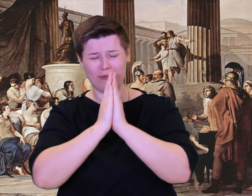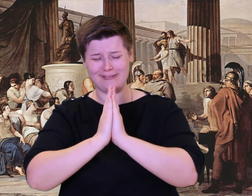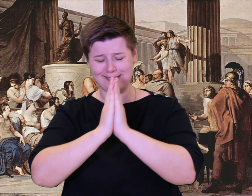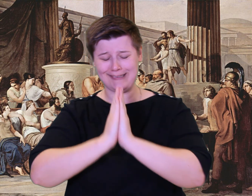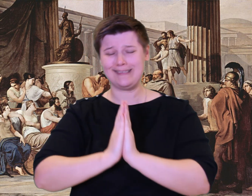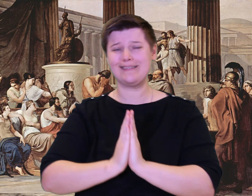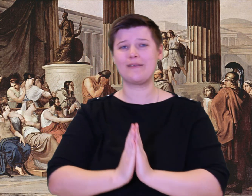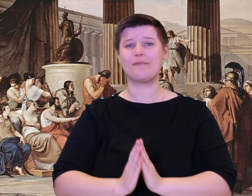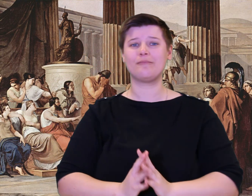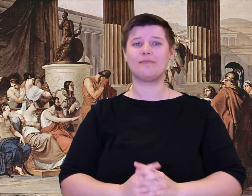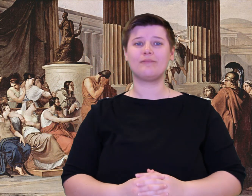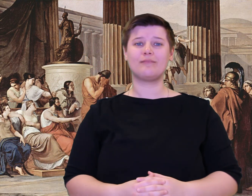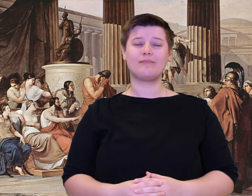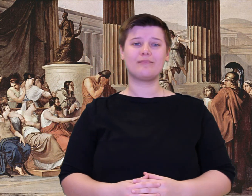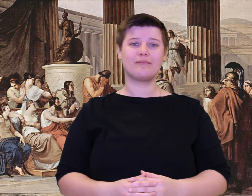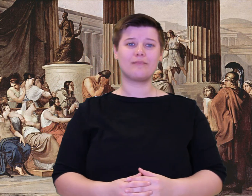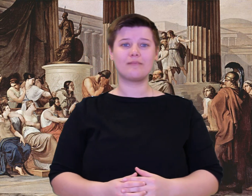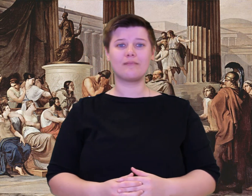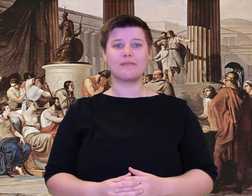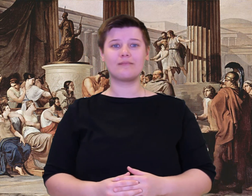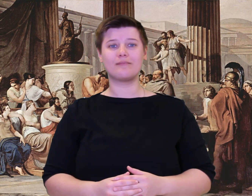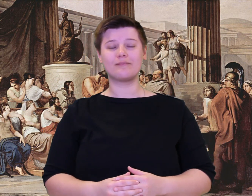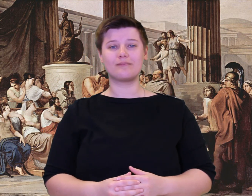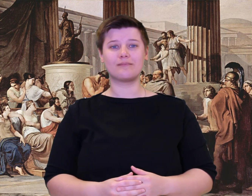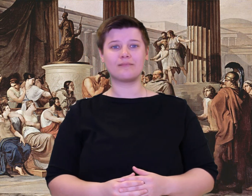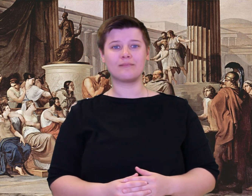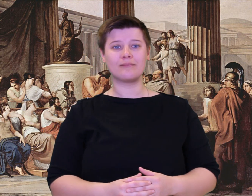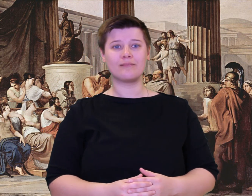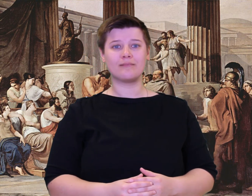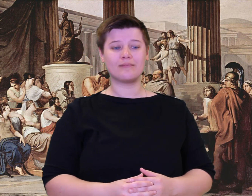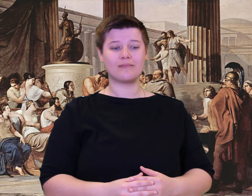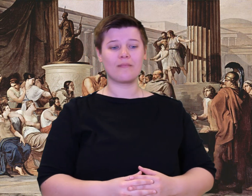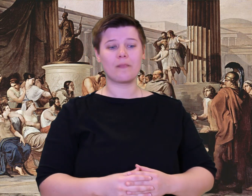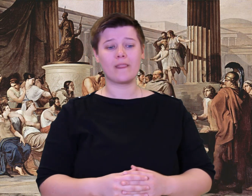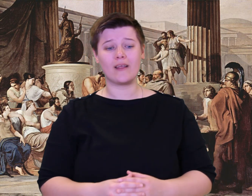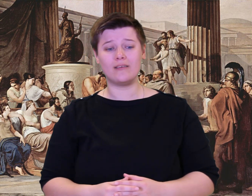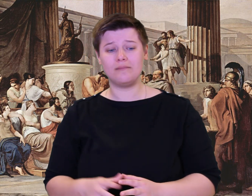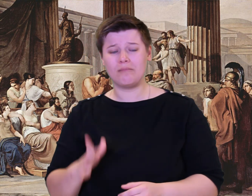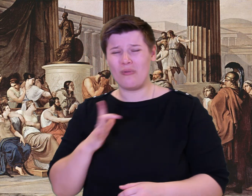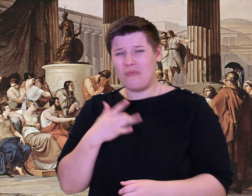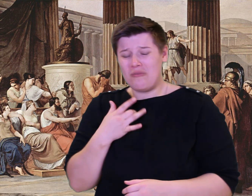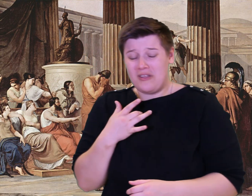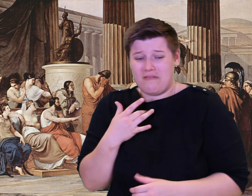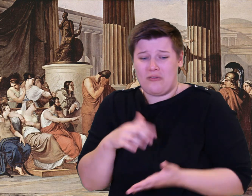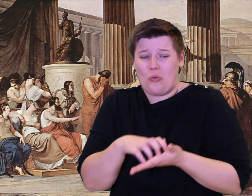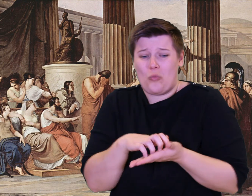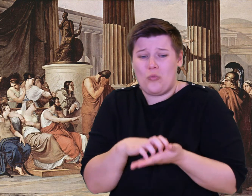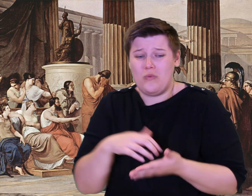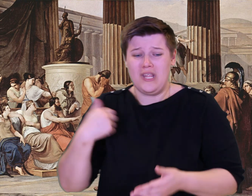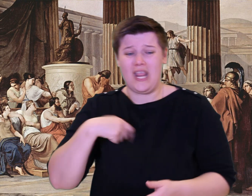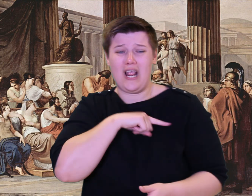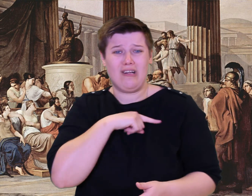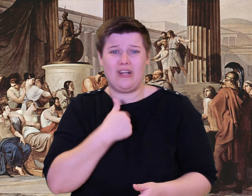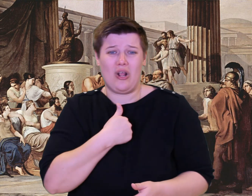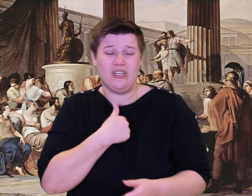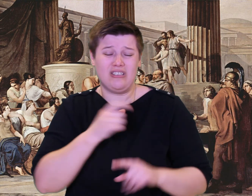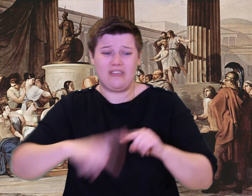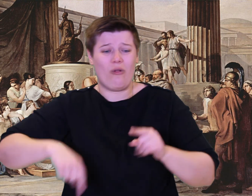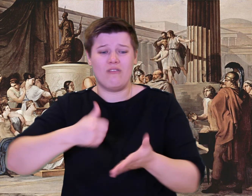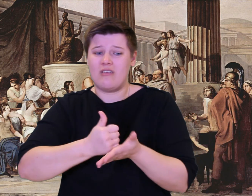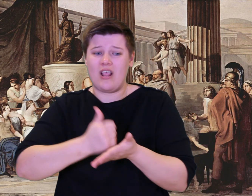disaster, we wept and lifted up our hands in prayer to Zeus. We felt so helpless.